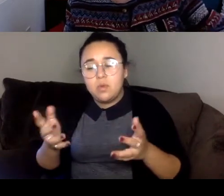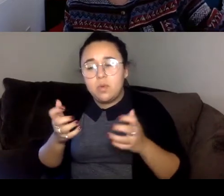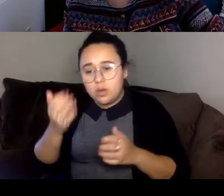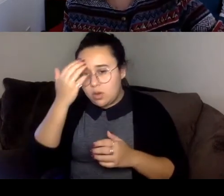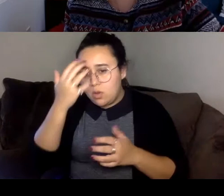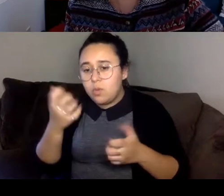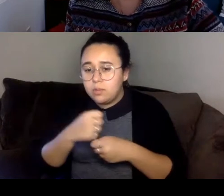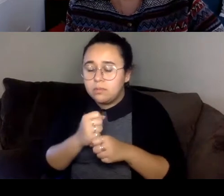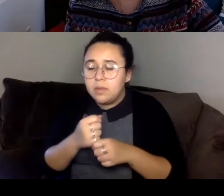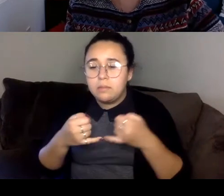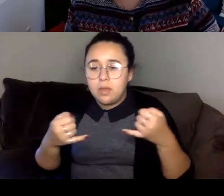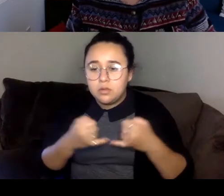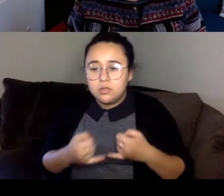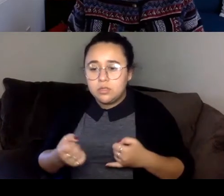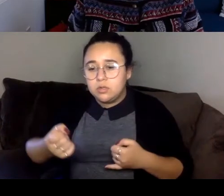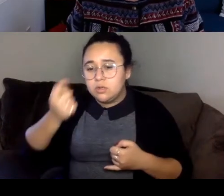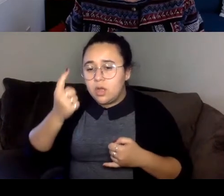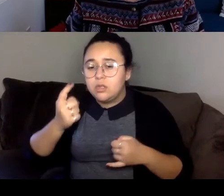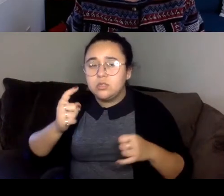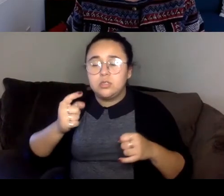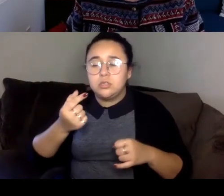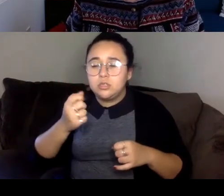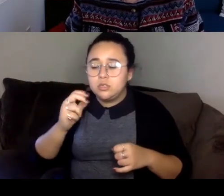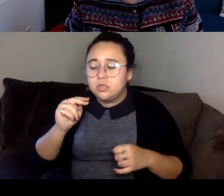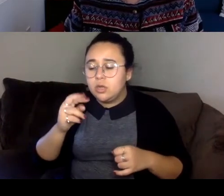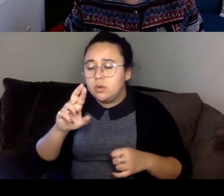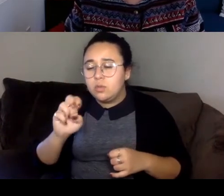boundaries and understand genres and make sense of them.